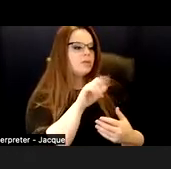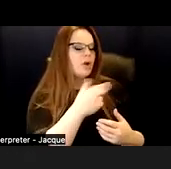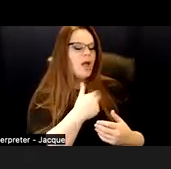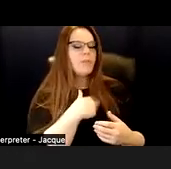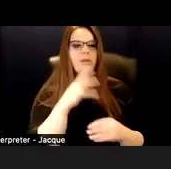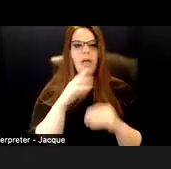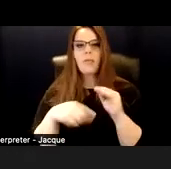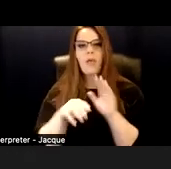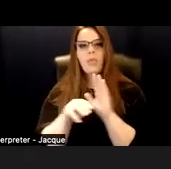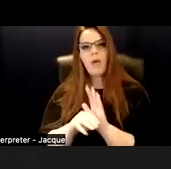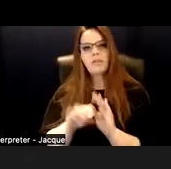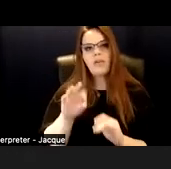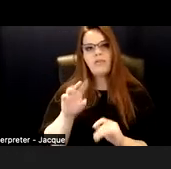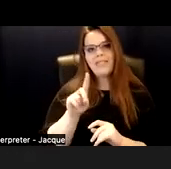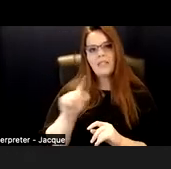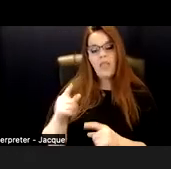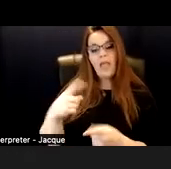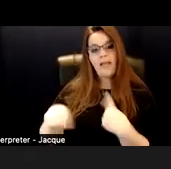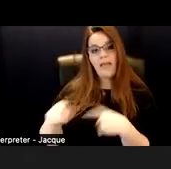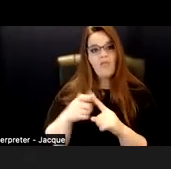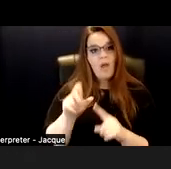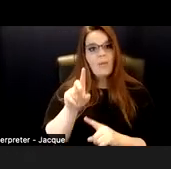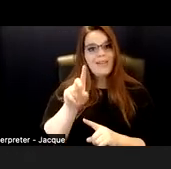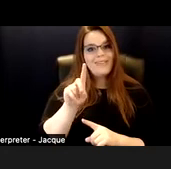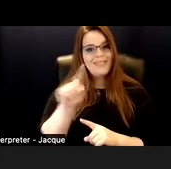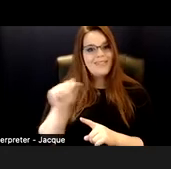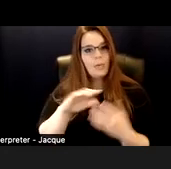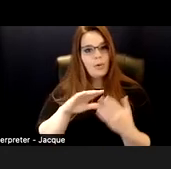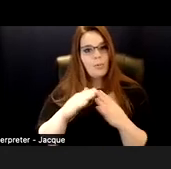which came from disabled communities in the 1980s